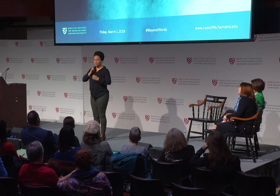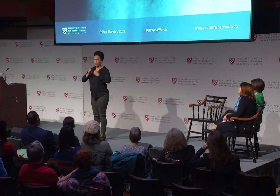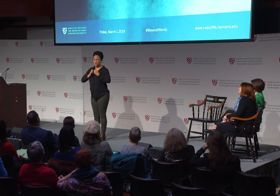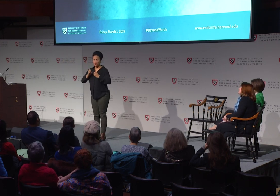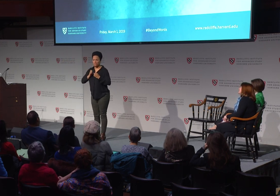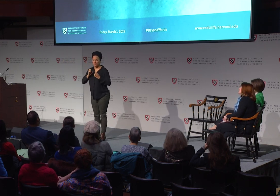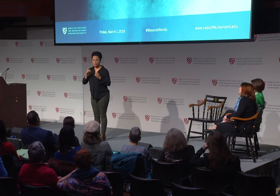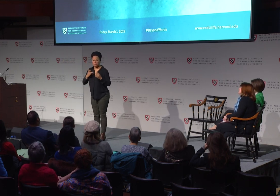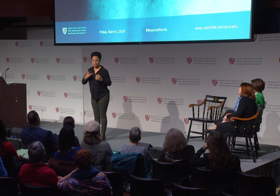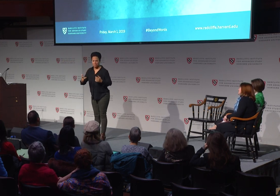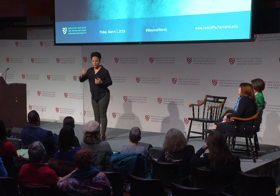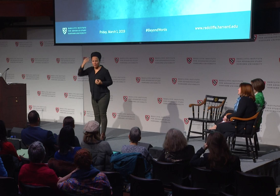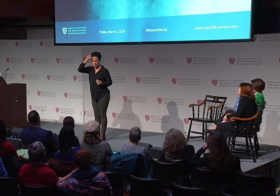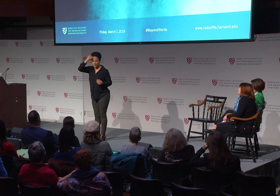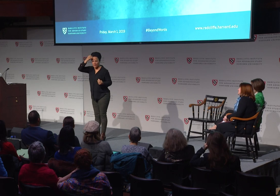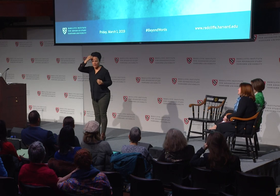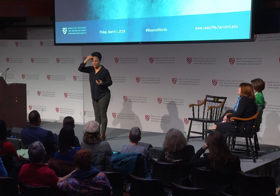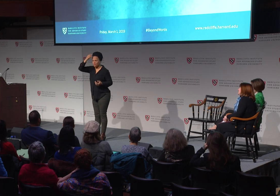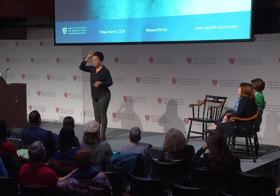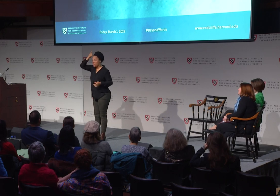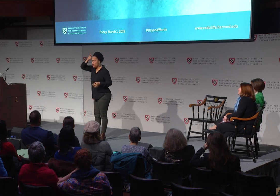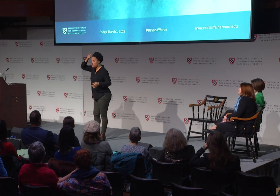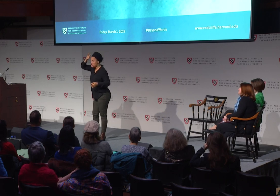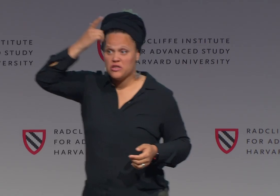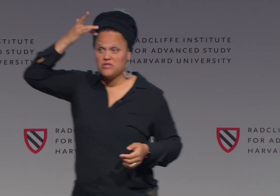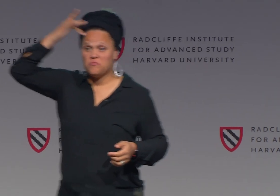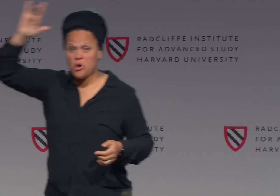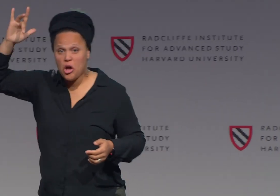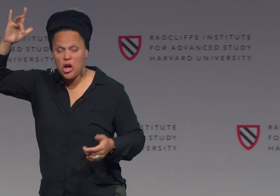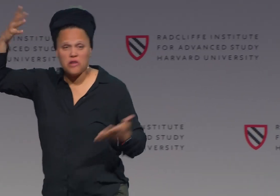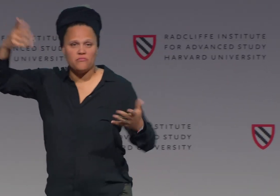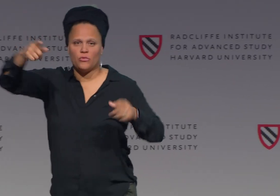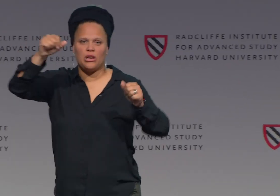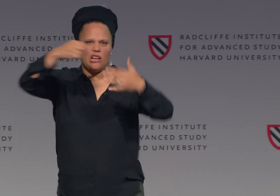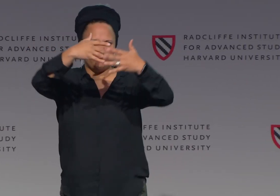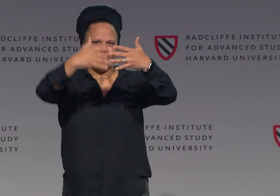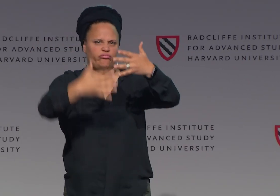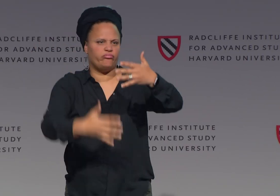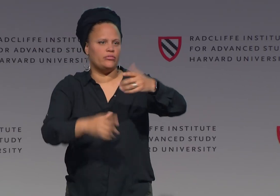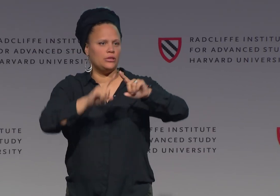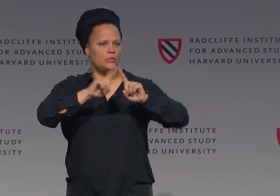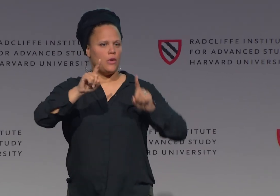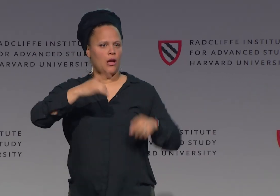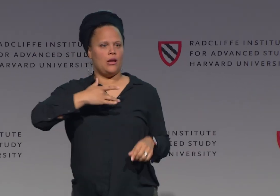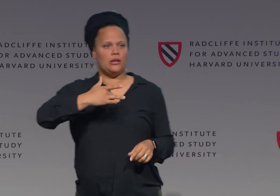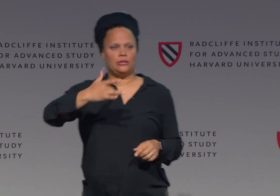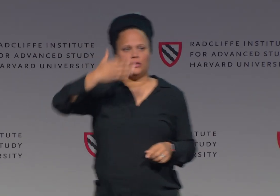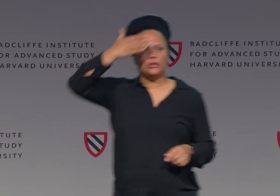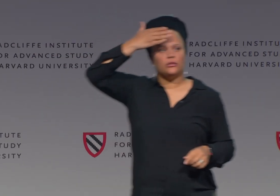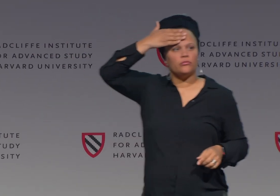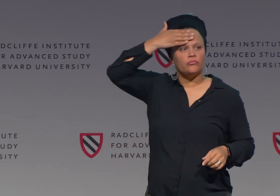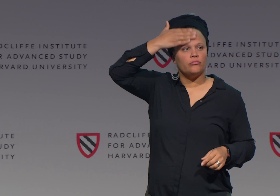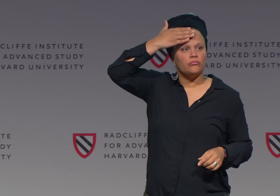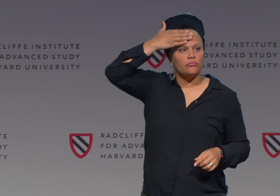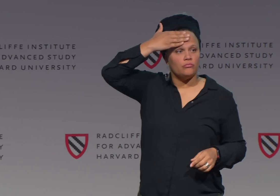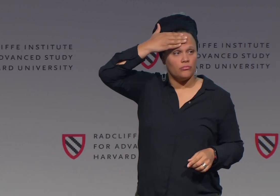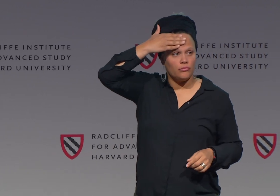Showing someone is a thinker, as opposed to being emotive. Logic, intellect, and, of course, going on with those other adjectives.